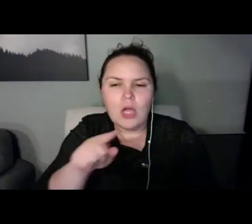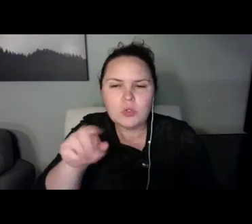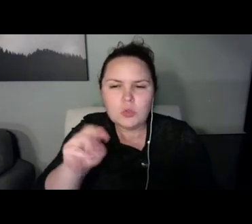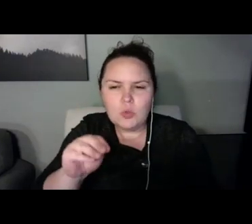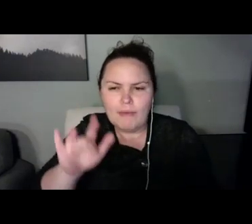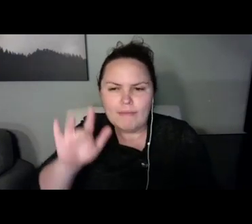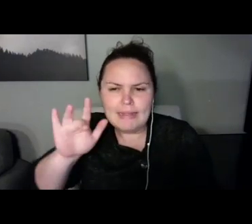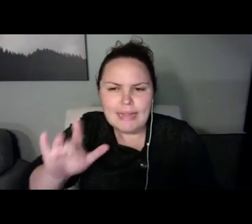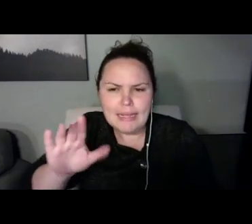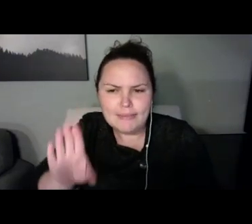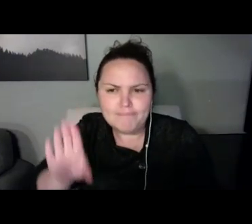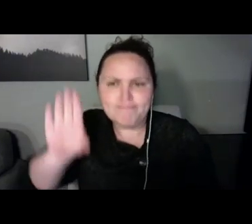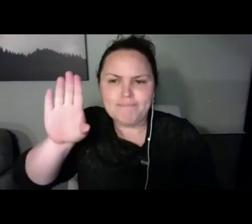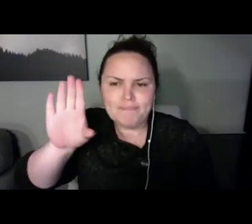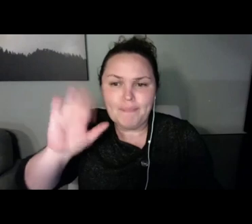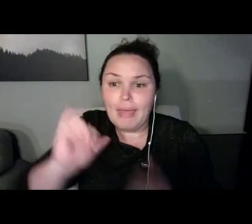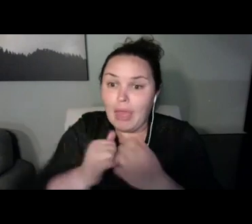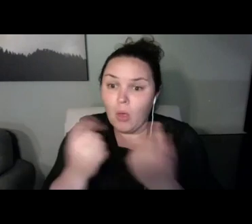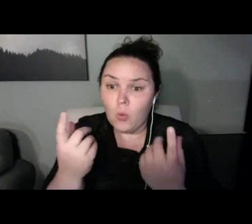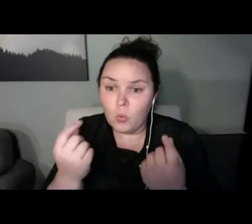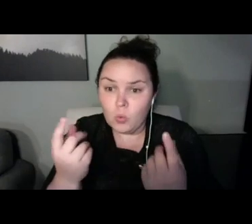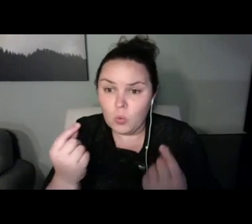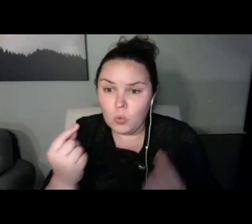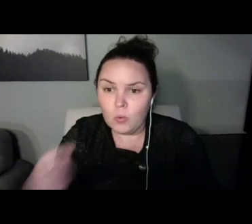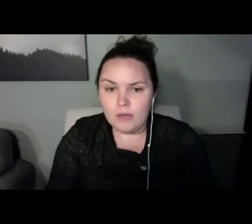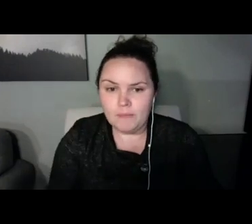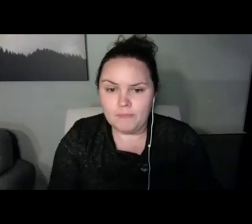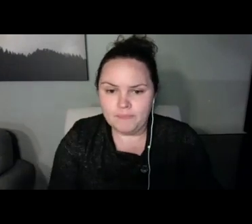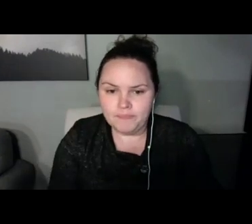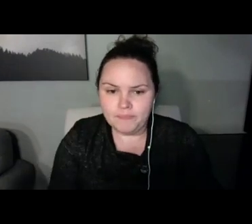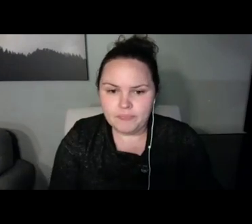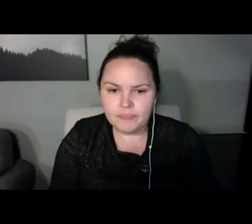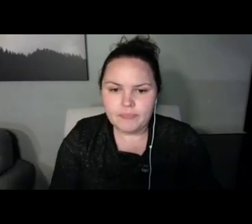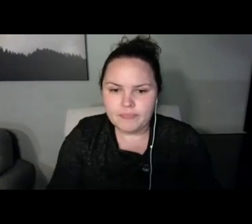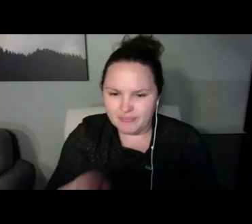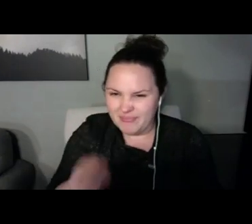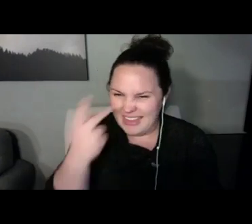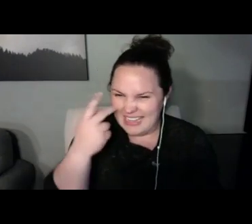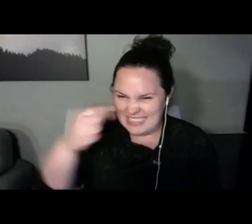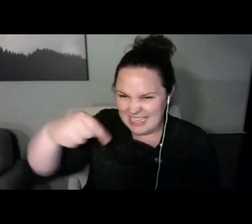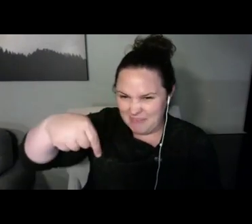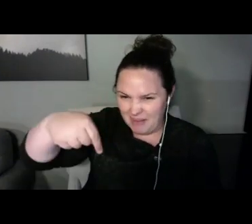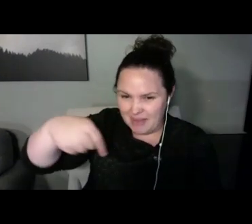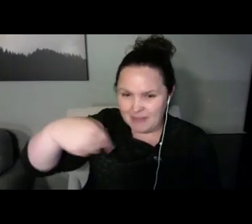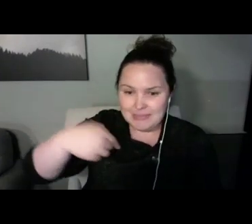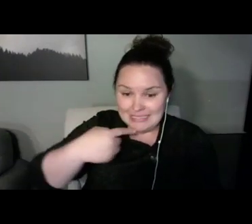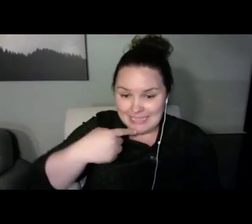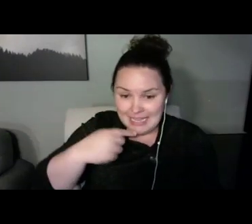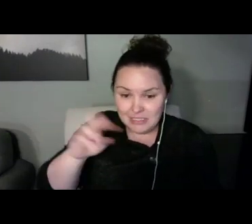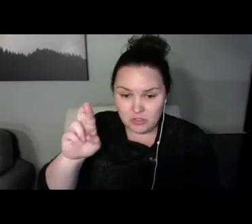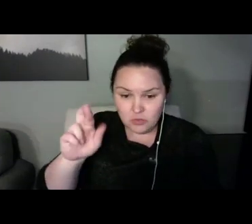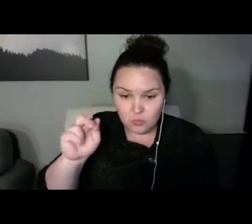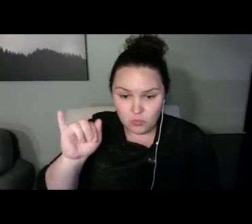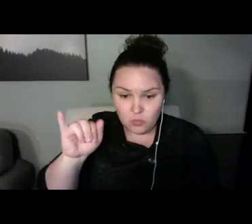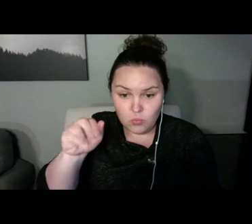And you can do that by either pressing the raise a hand button on the bottom of the screen,